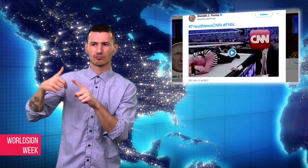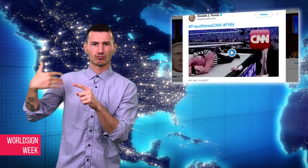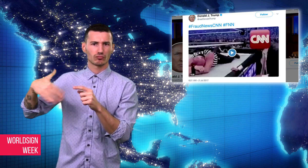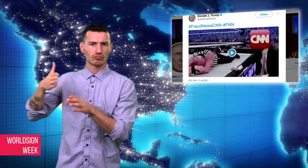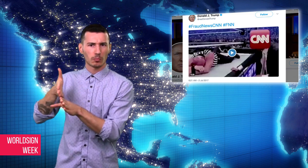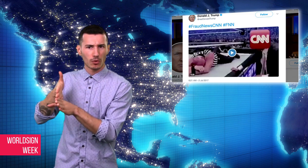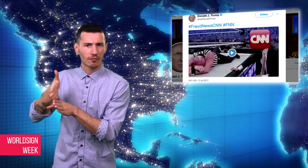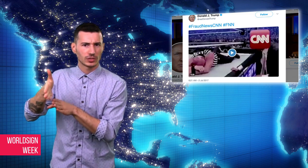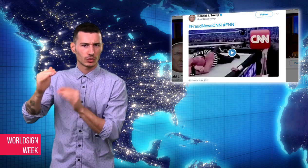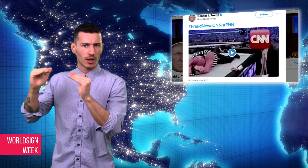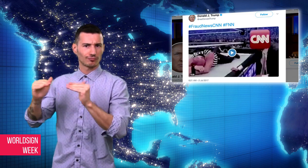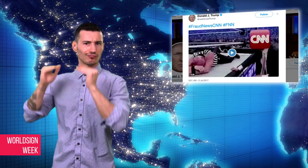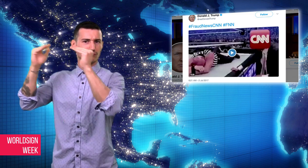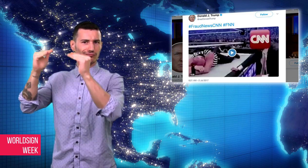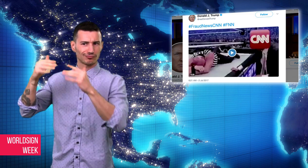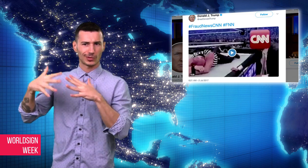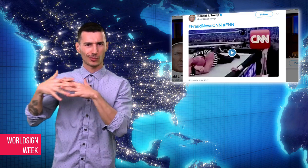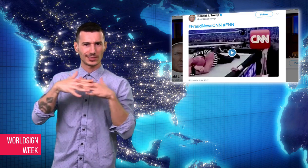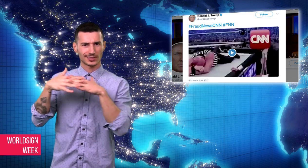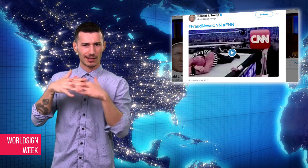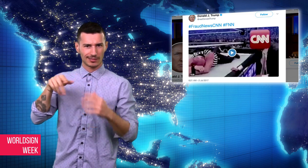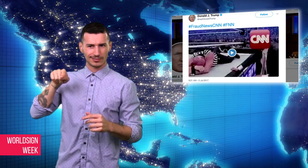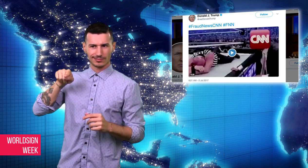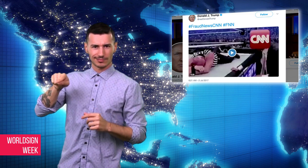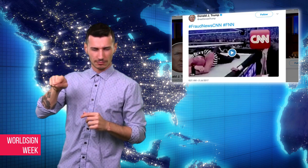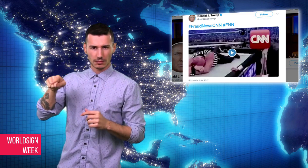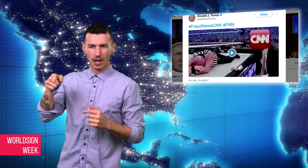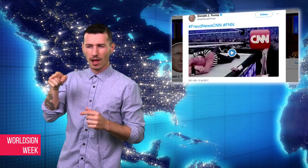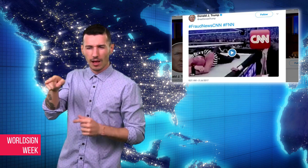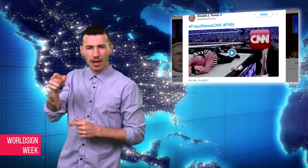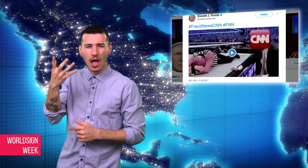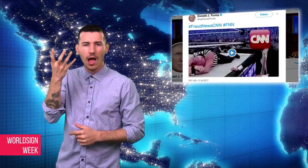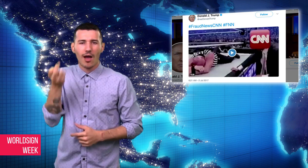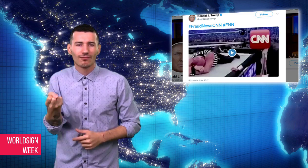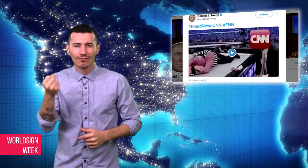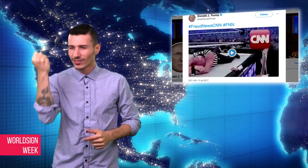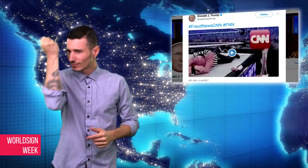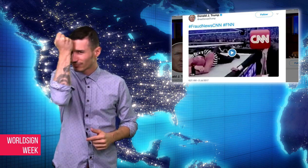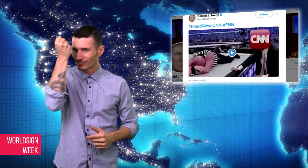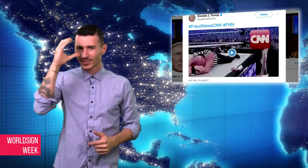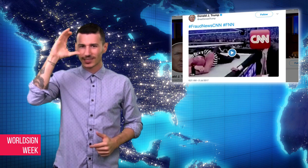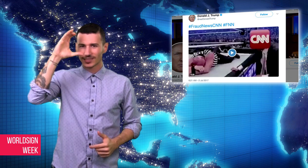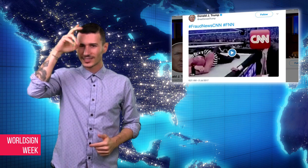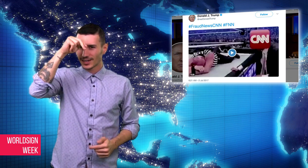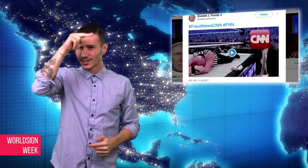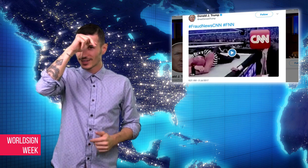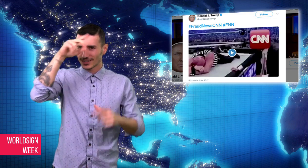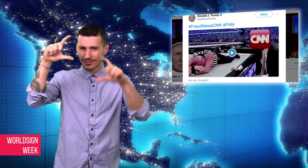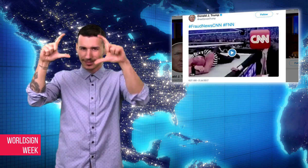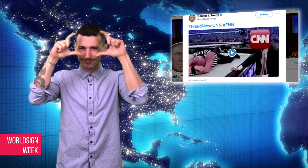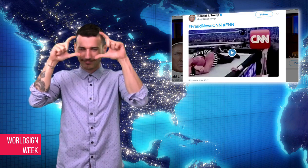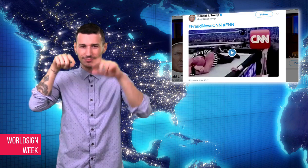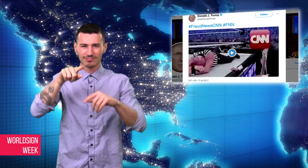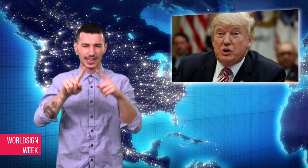Network (CNN) superimposed on the head of his opponent! This clip shows Trump